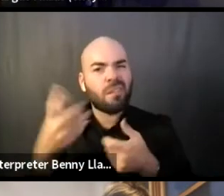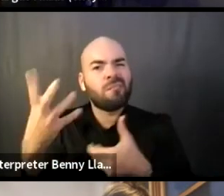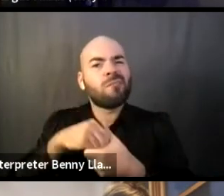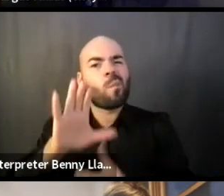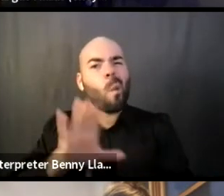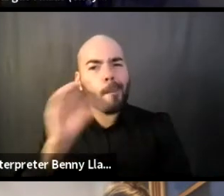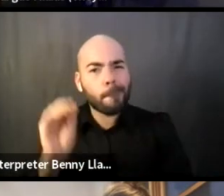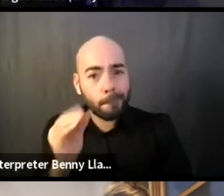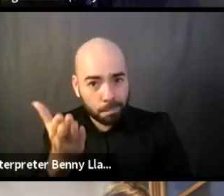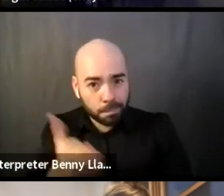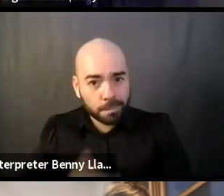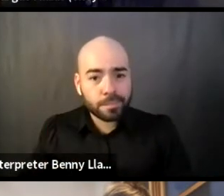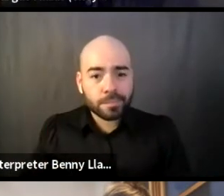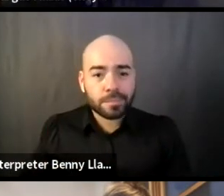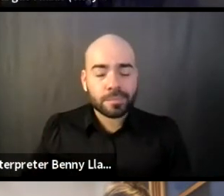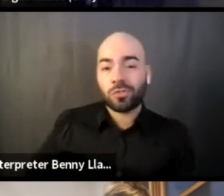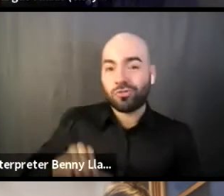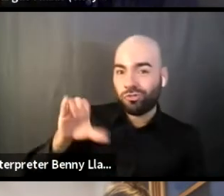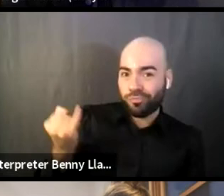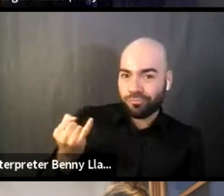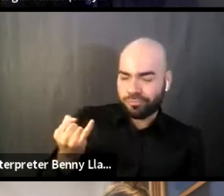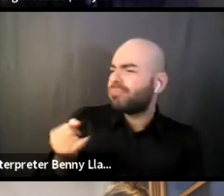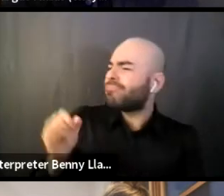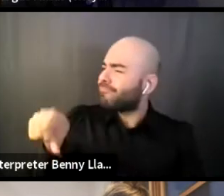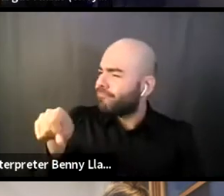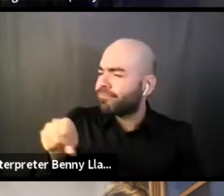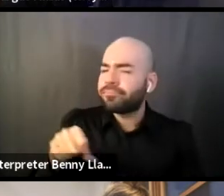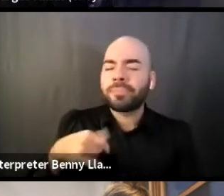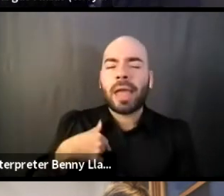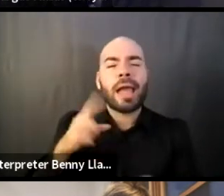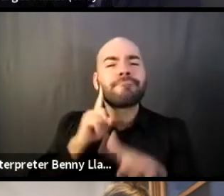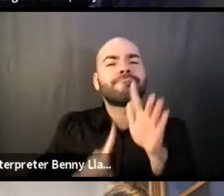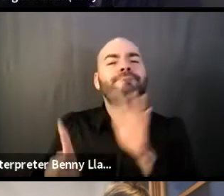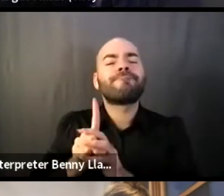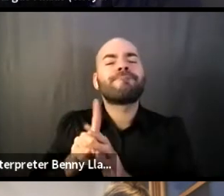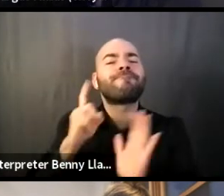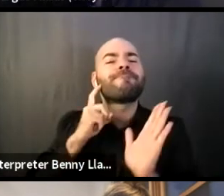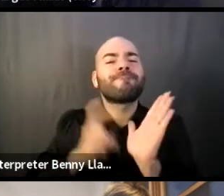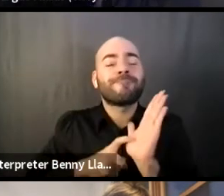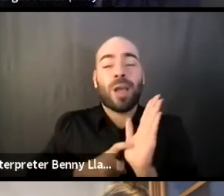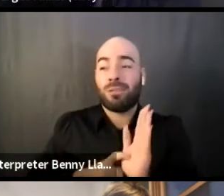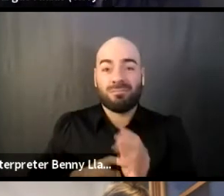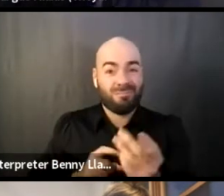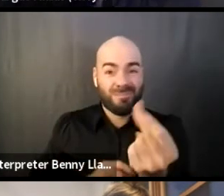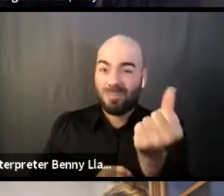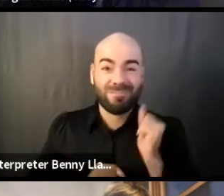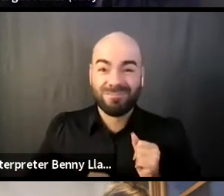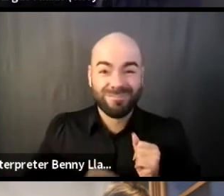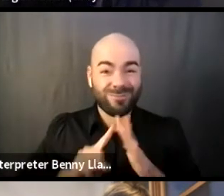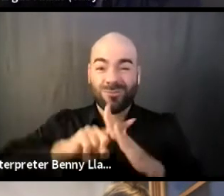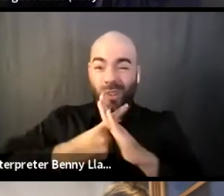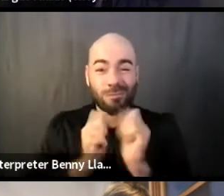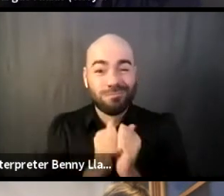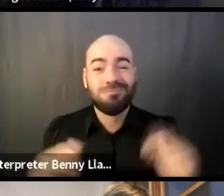Yeah, so I think I realized we couldn't do it alone from the very beginning, from the get-go in 2018,